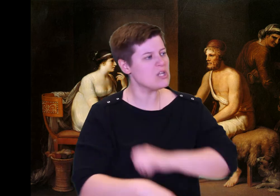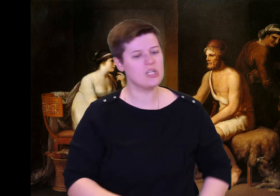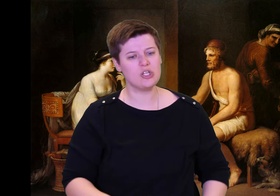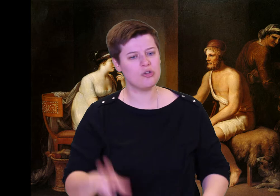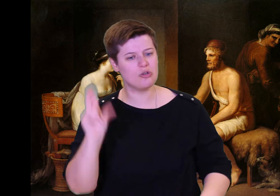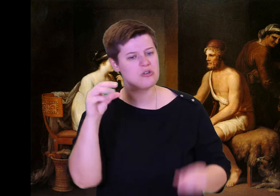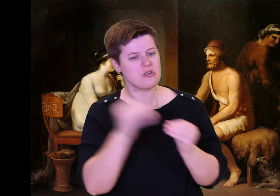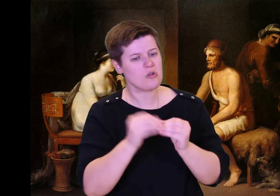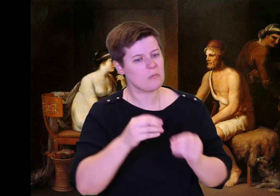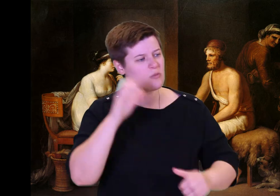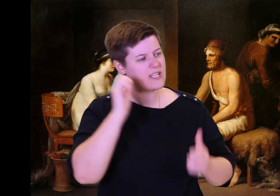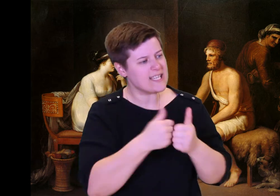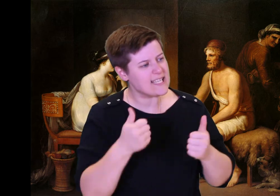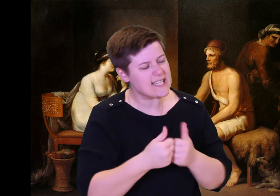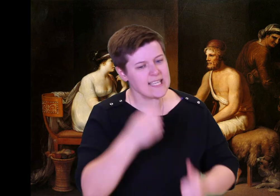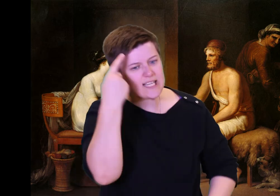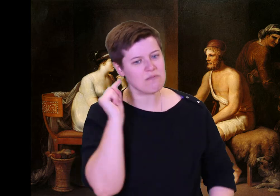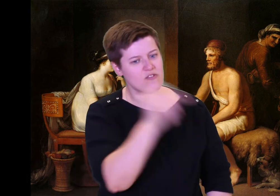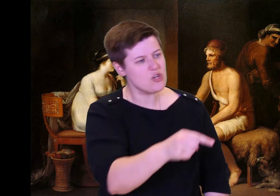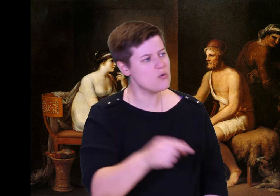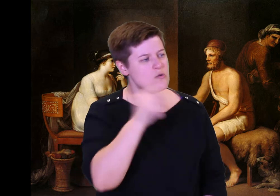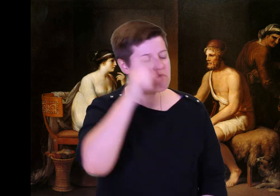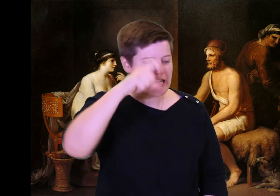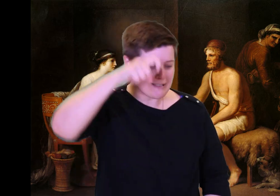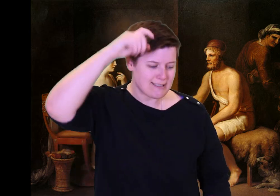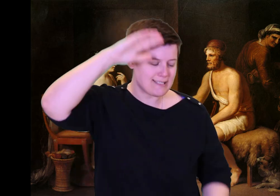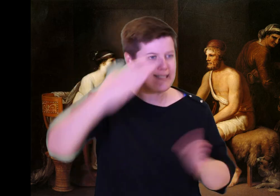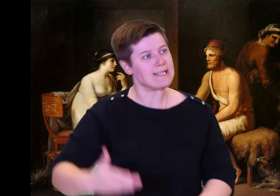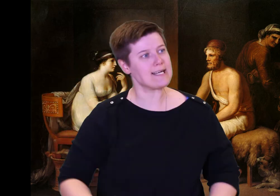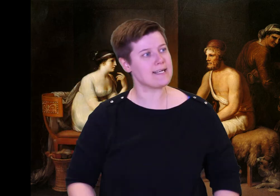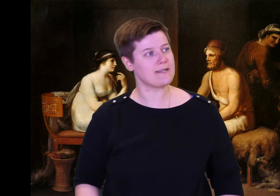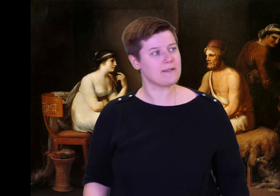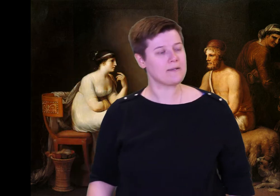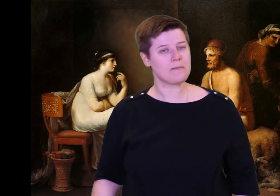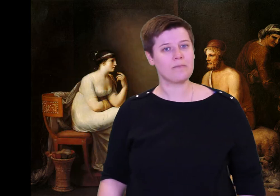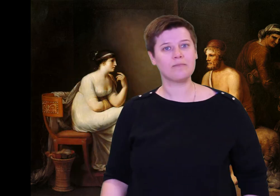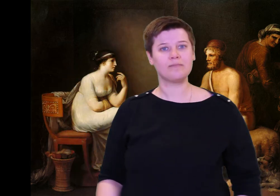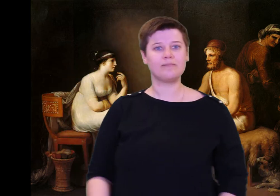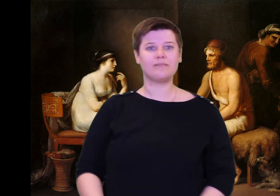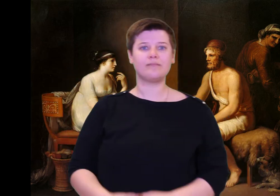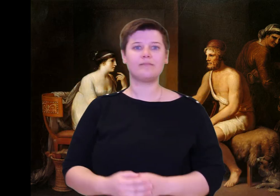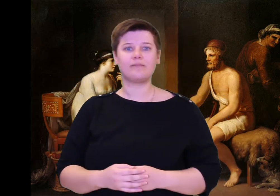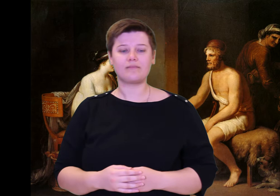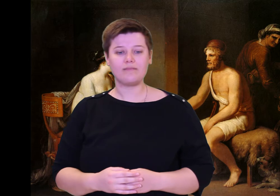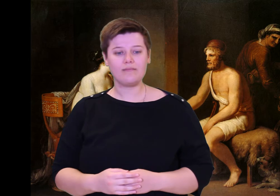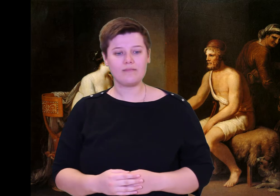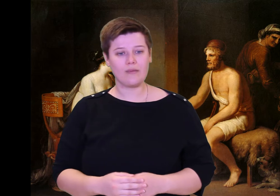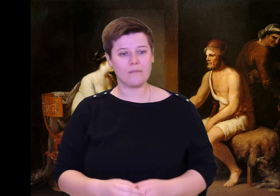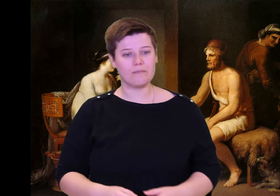Seeing him fall, the suitors, in an uproar, with shouts that filled the hall, jumped